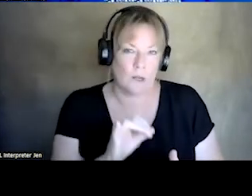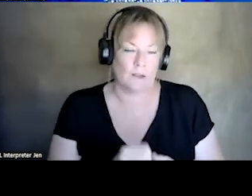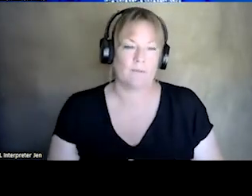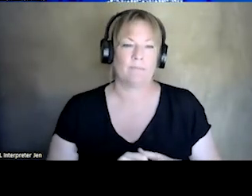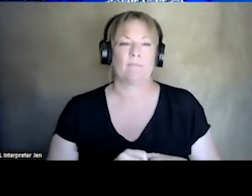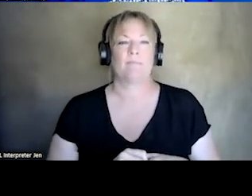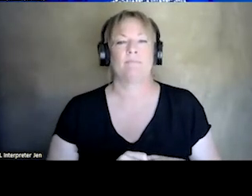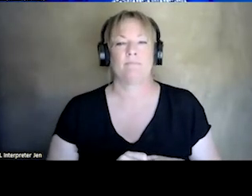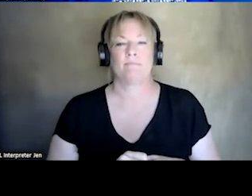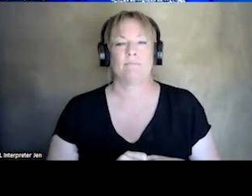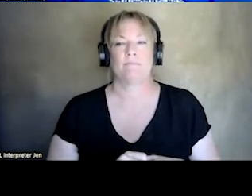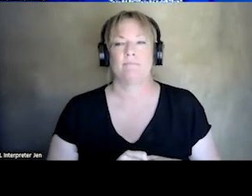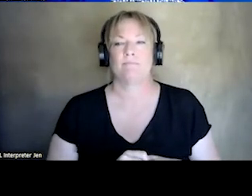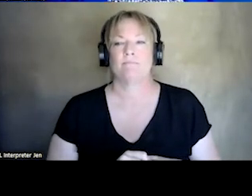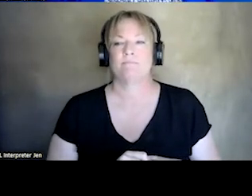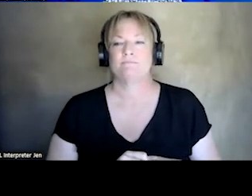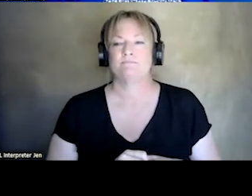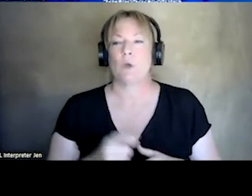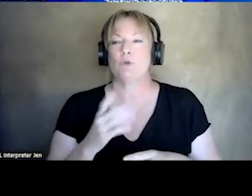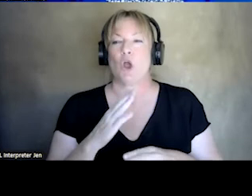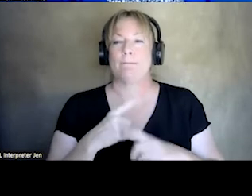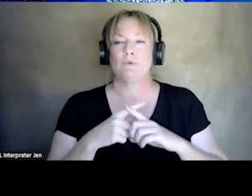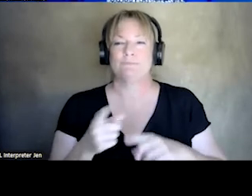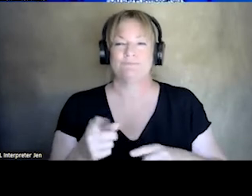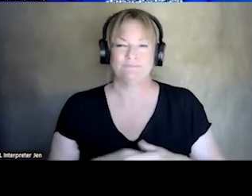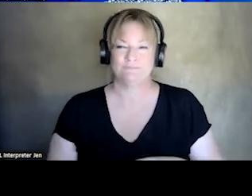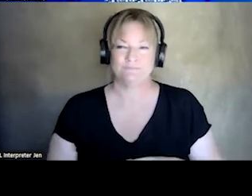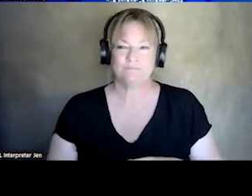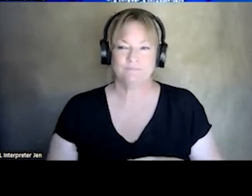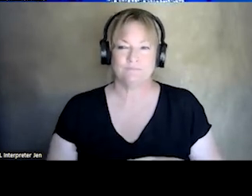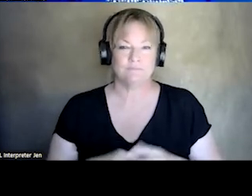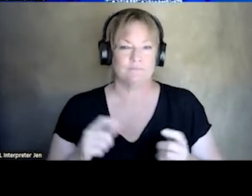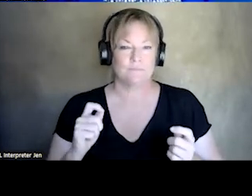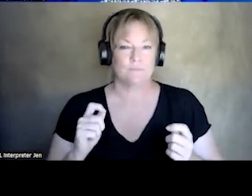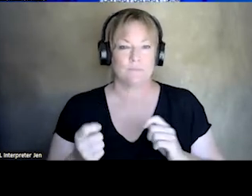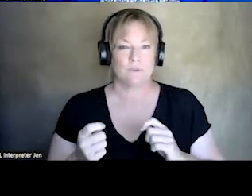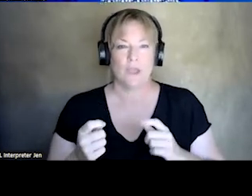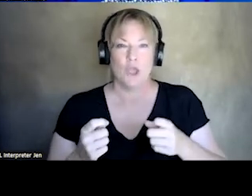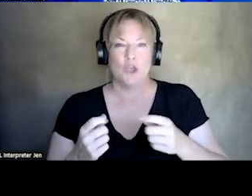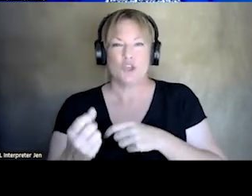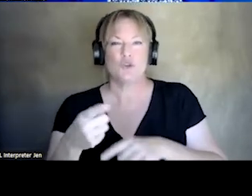OH, YOU ARE MUTED. >> YOU JINXED ME, KATE. LOOKS LIKE,